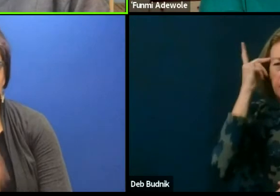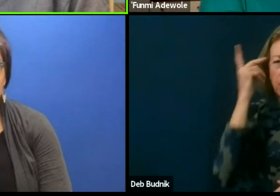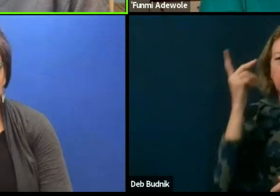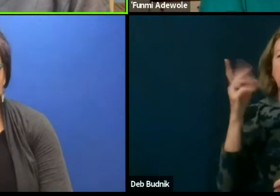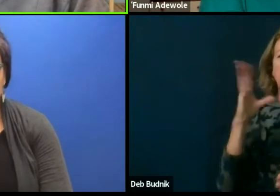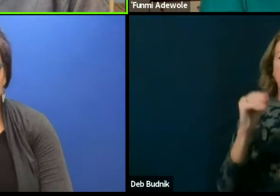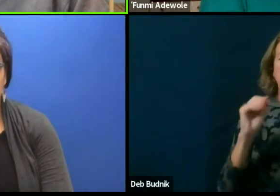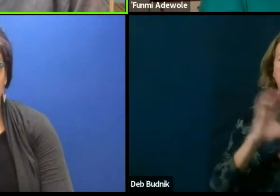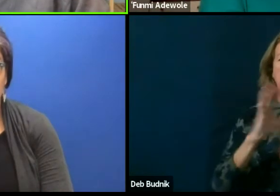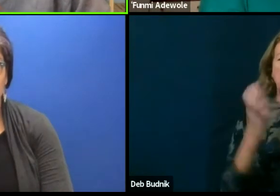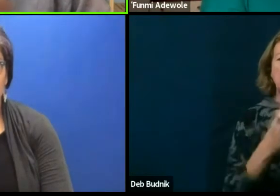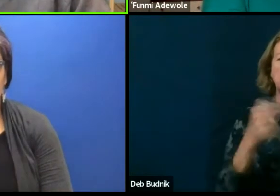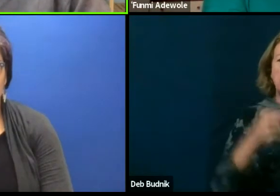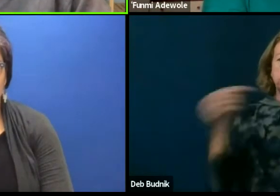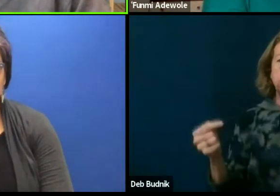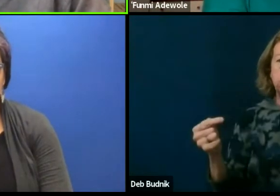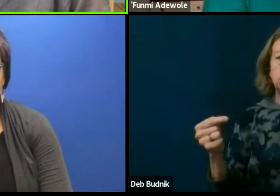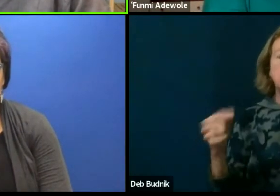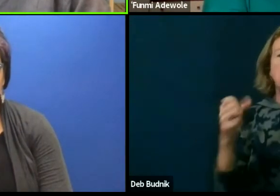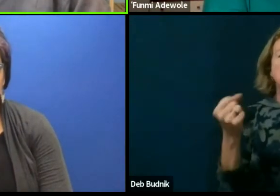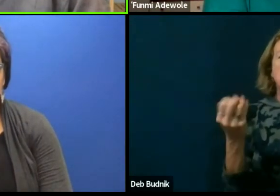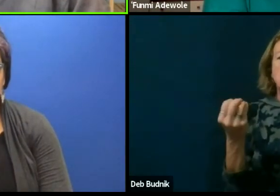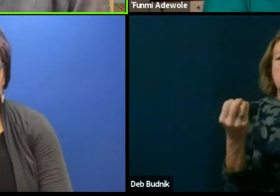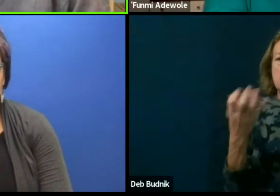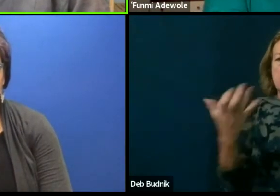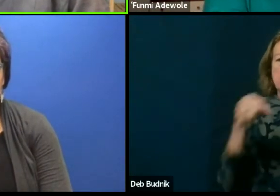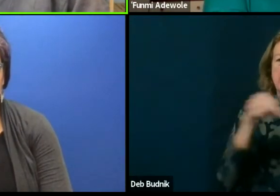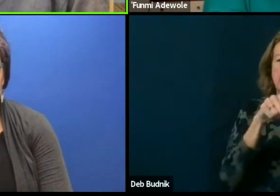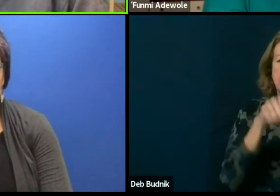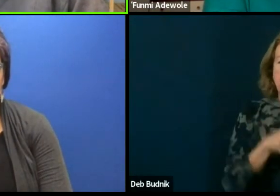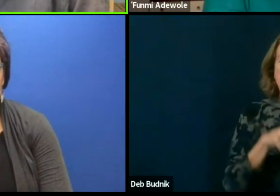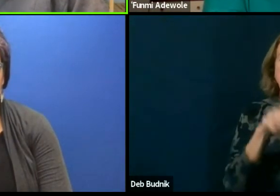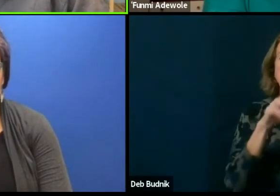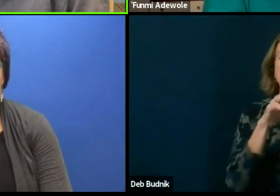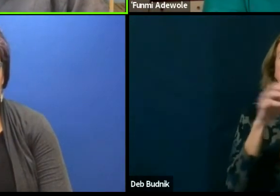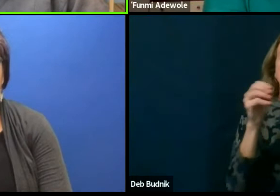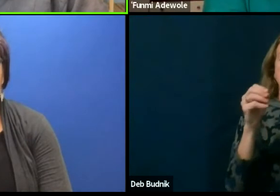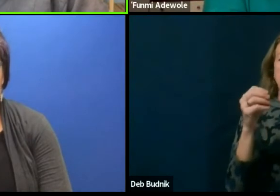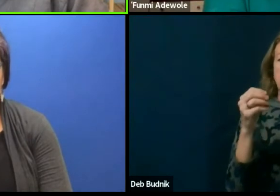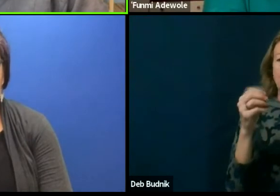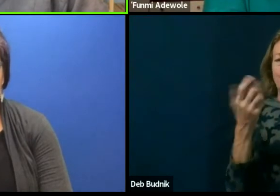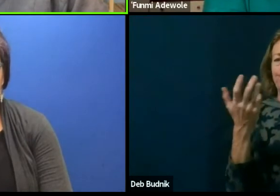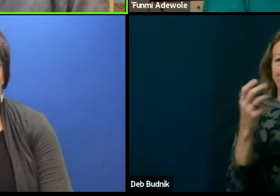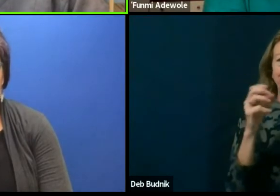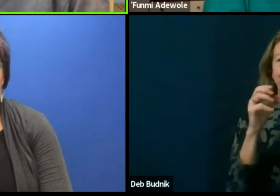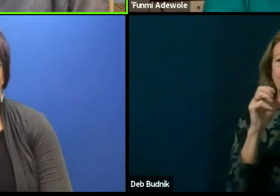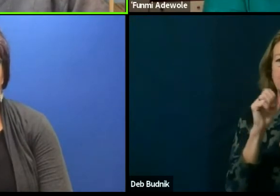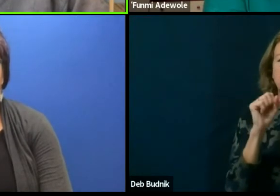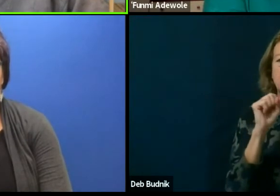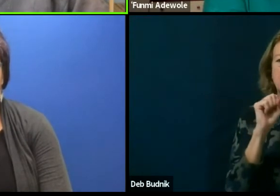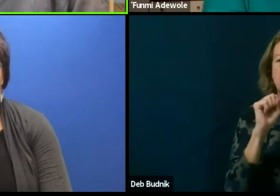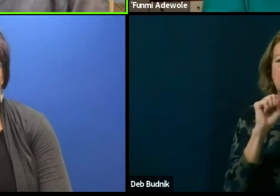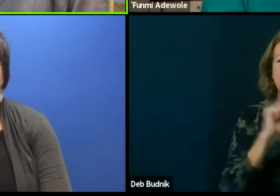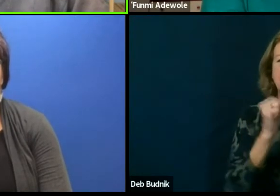and with so much intense society. What's the role of a dramaturge,